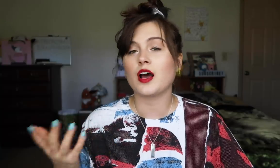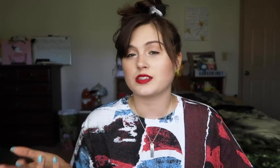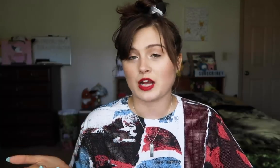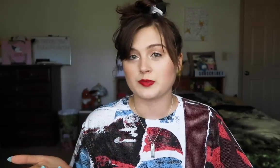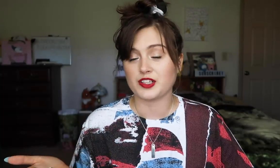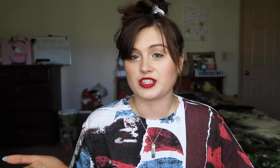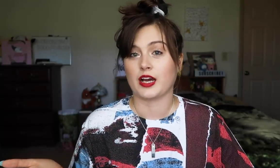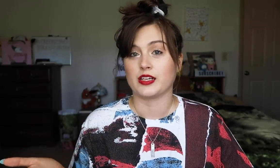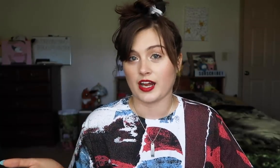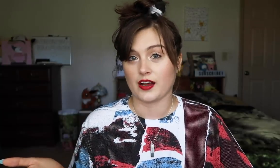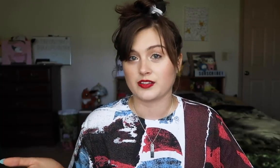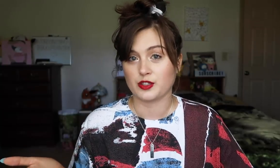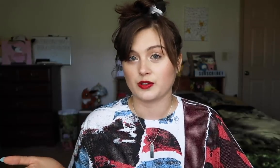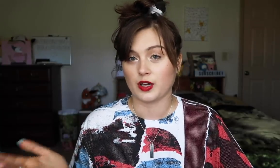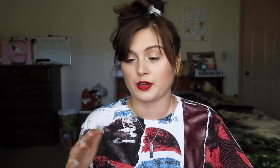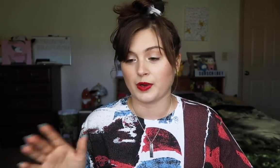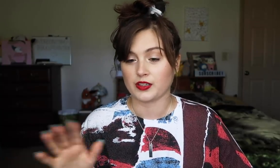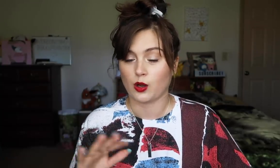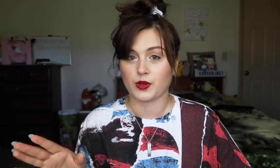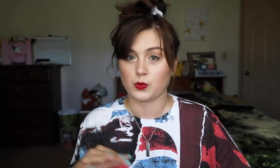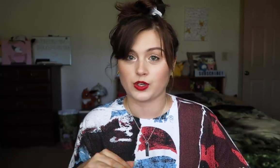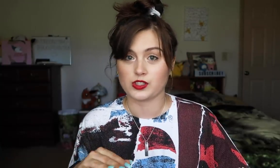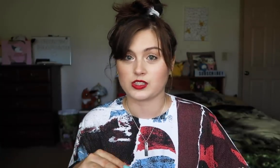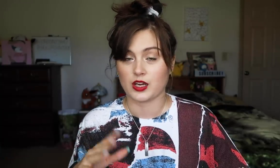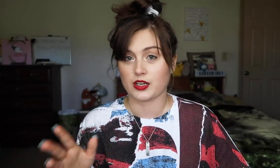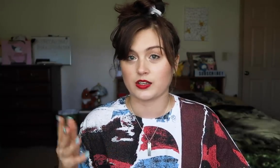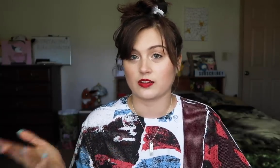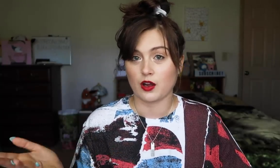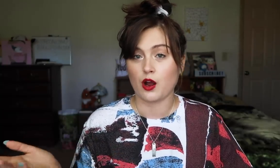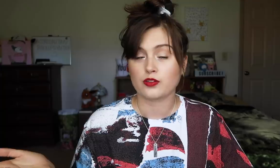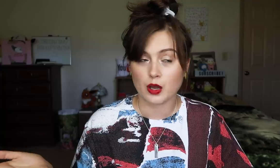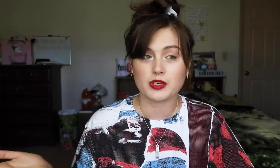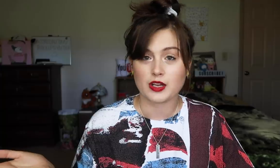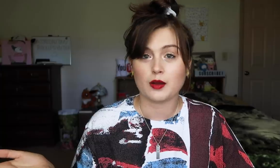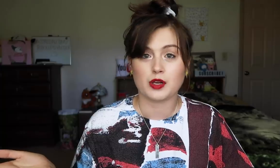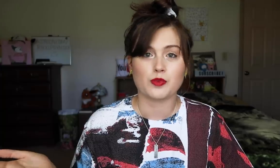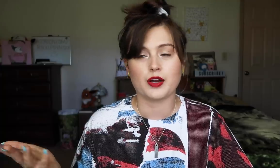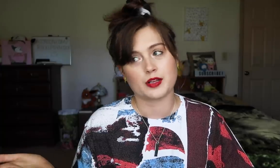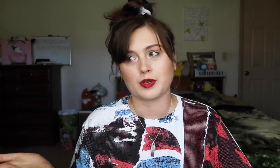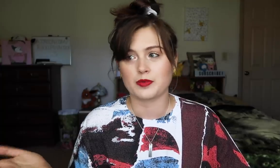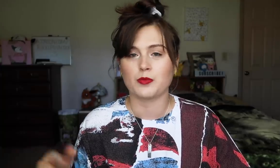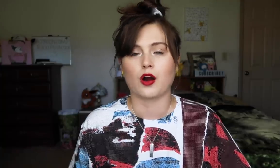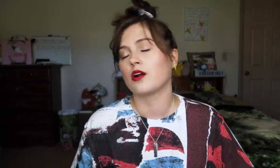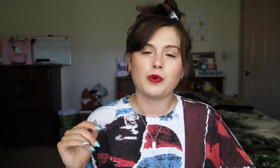A lot of the times, I just kind of guess based on what the word looks like and some of the times I'm right, sometimes I'm wrong.